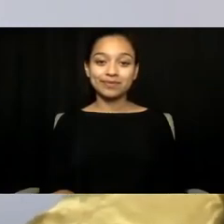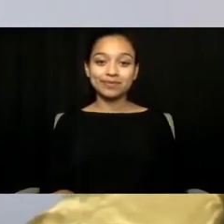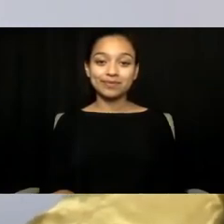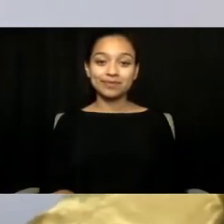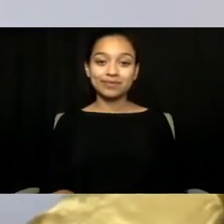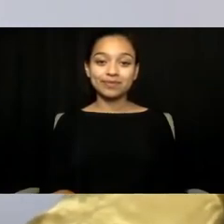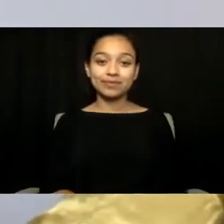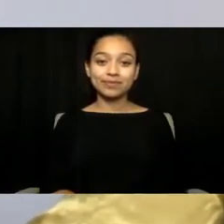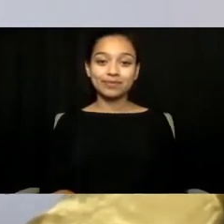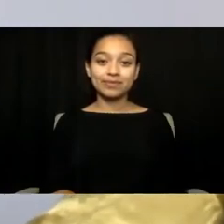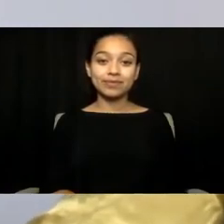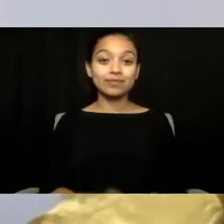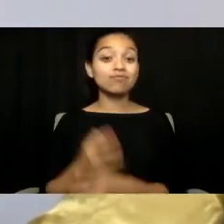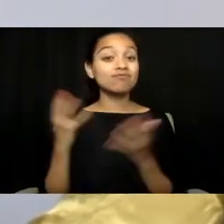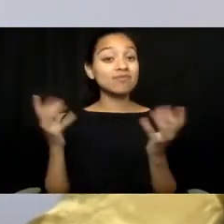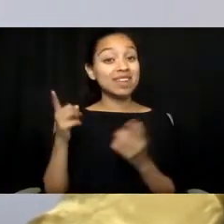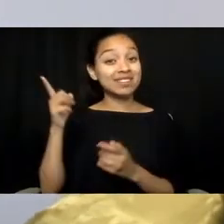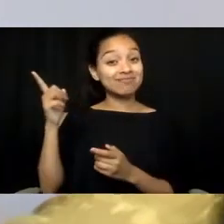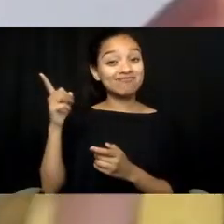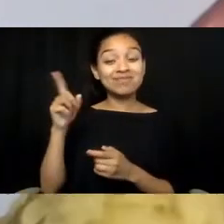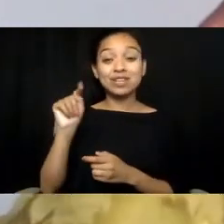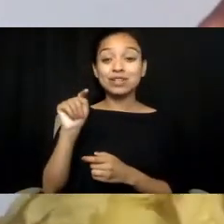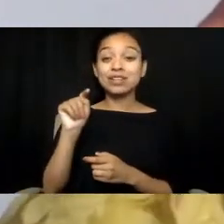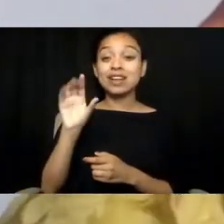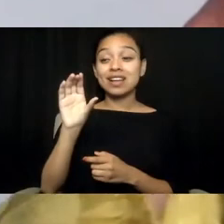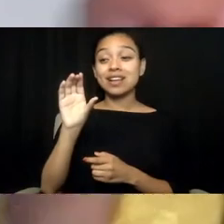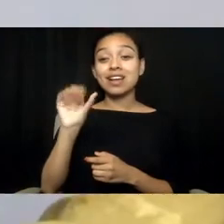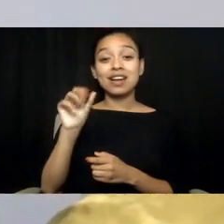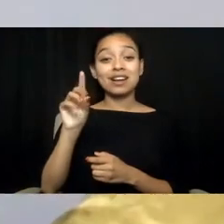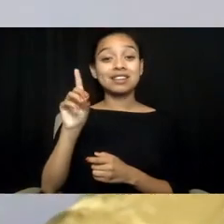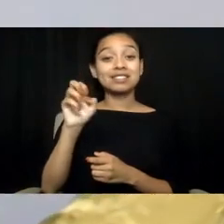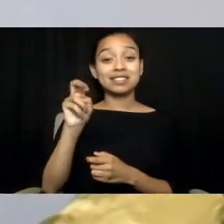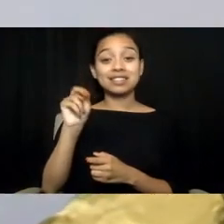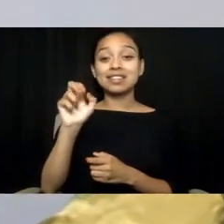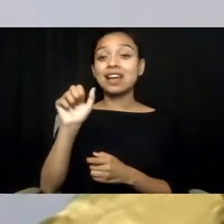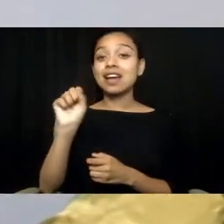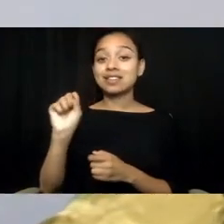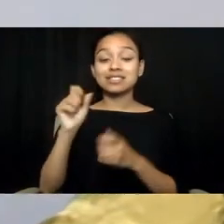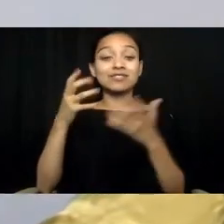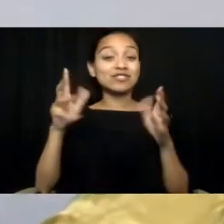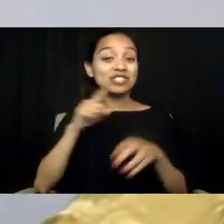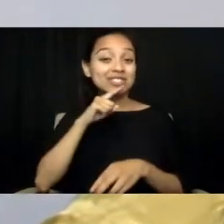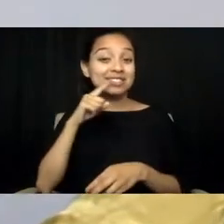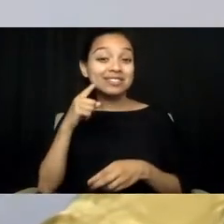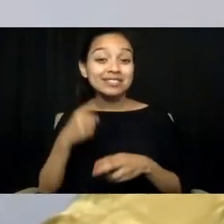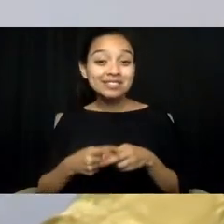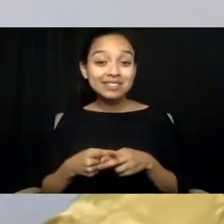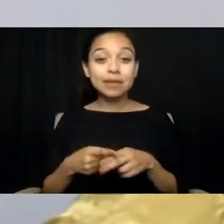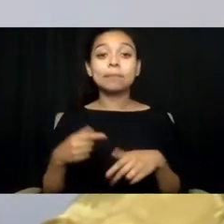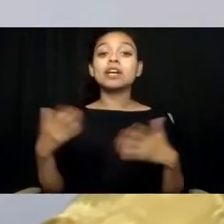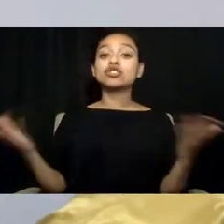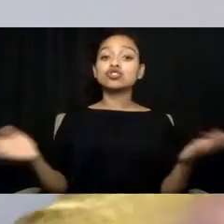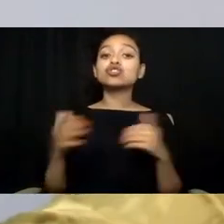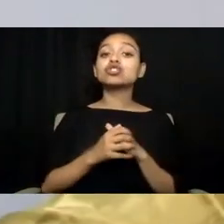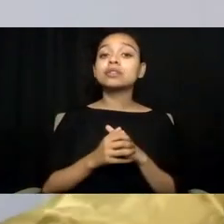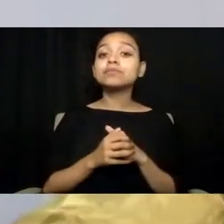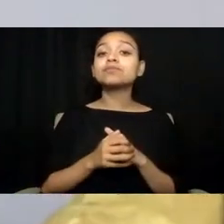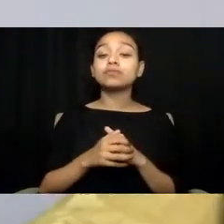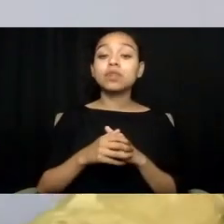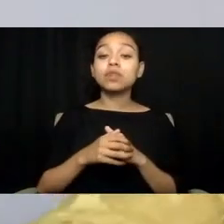As he stated, it's really important that we all take in that local leadership is just as important as national leadership and I hope all of our audience is hearing that.